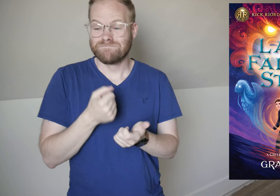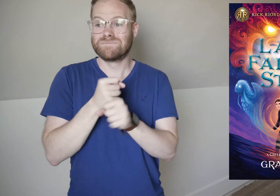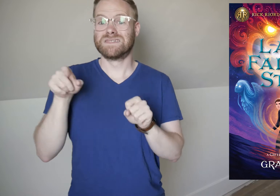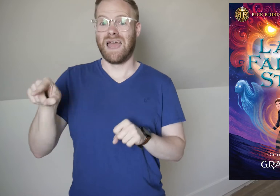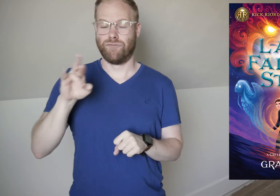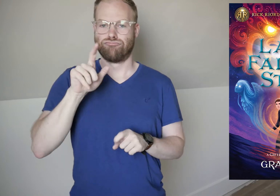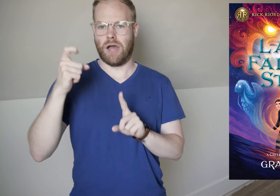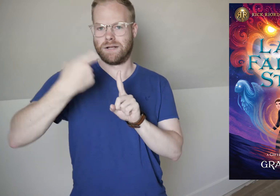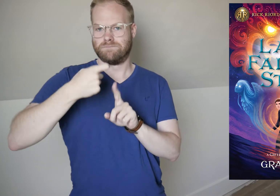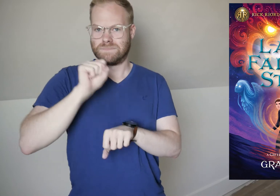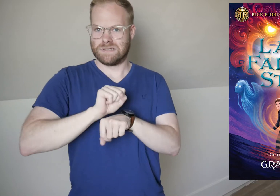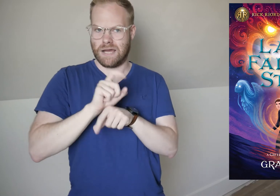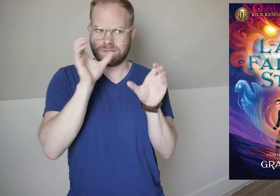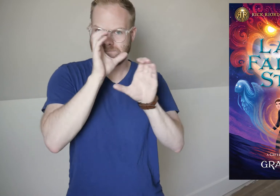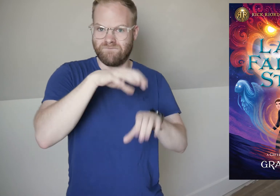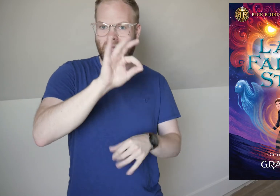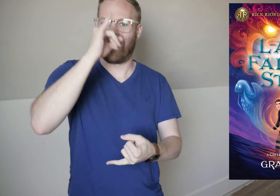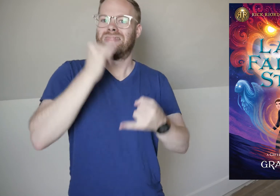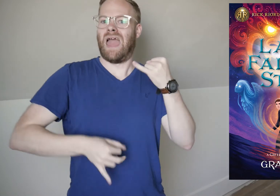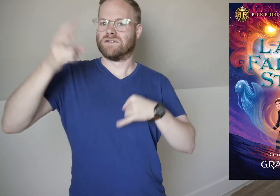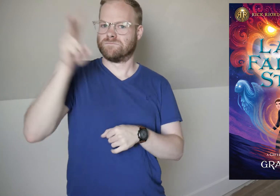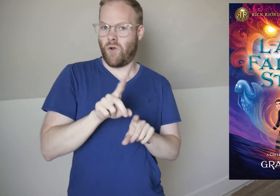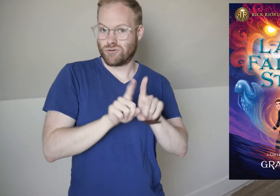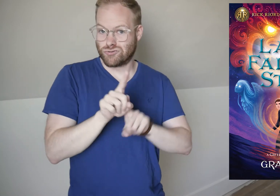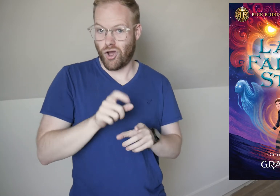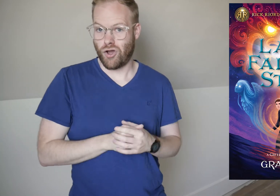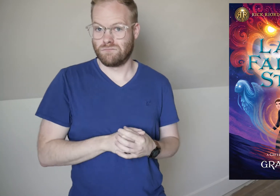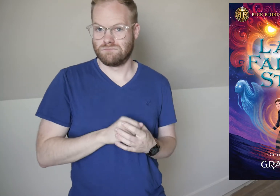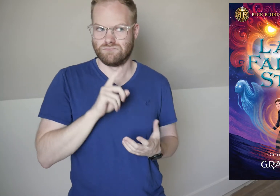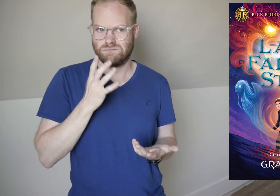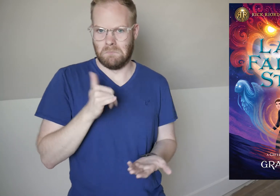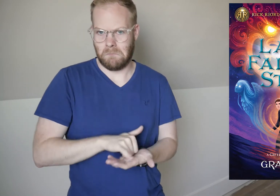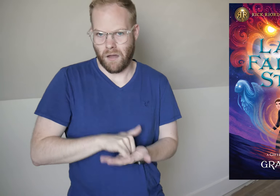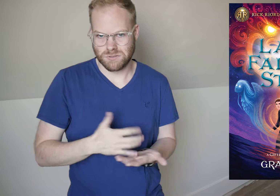To save her, Riley is given the task of finding the last fallen star, which is just impossible.